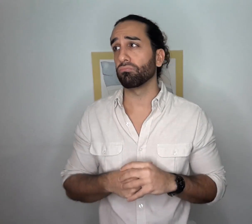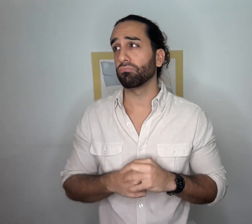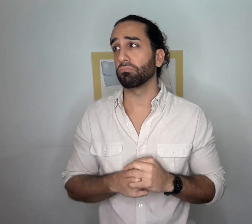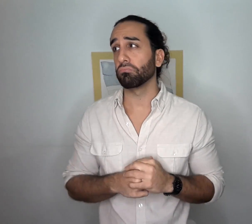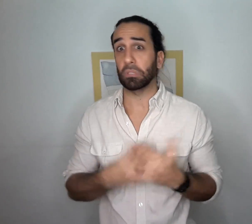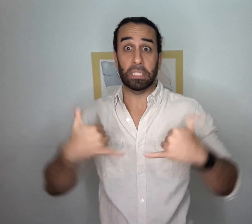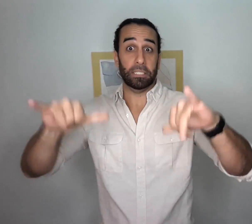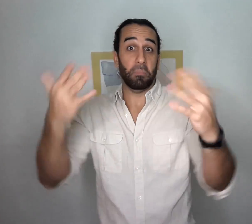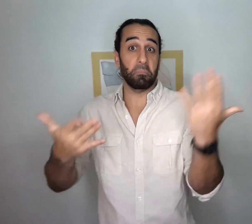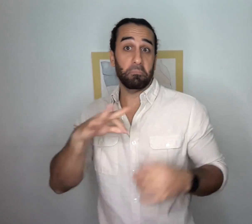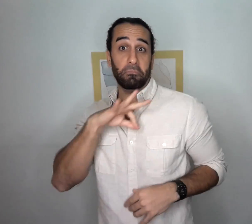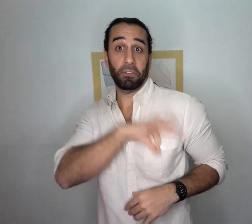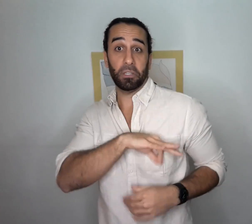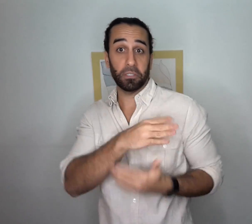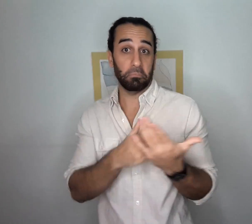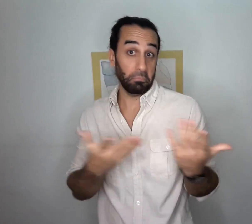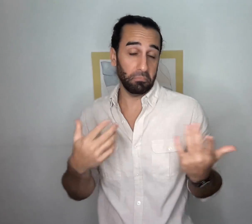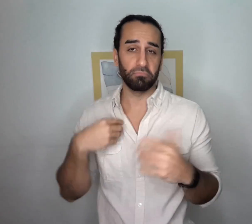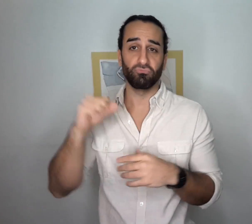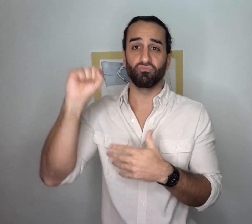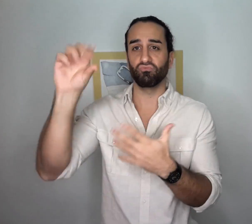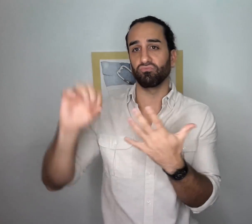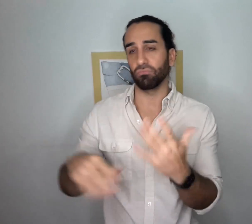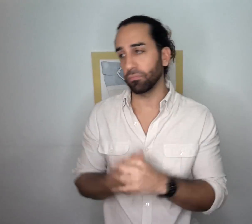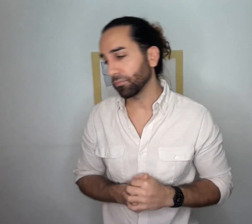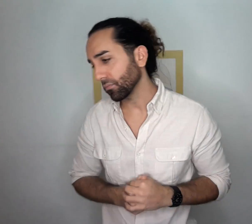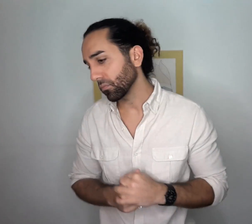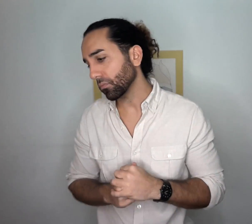but this discussion may still be a benefit to those Codas.